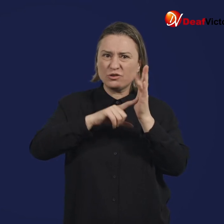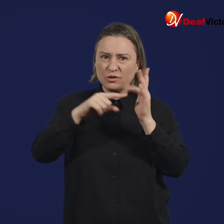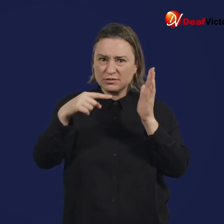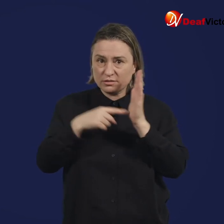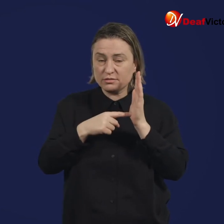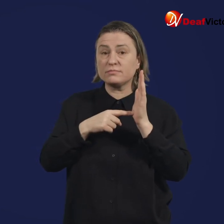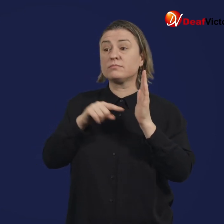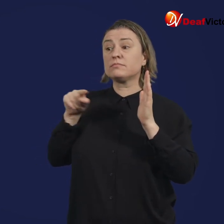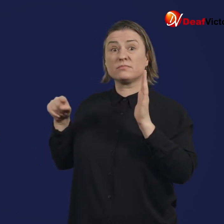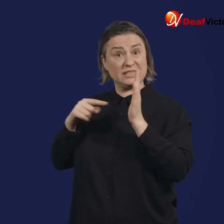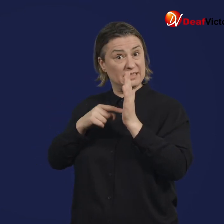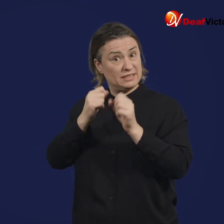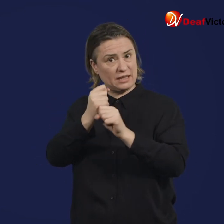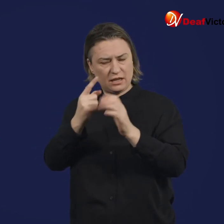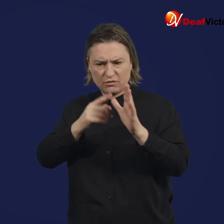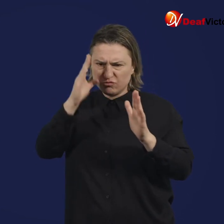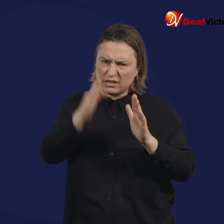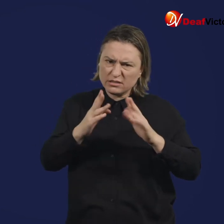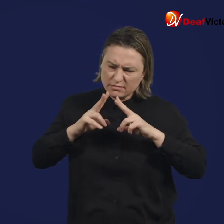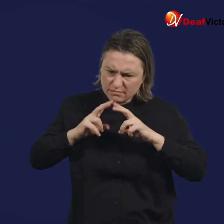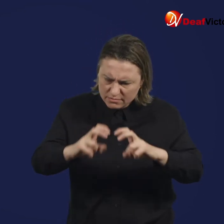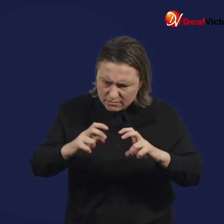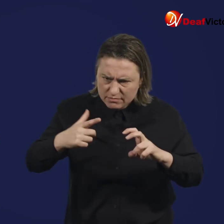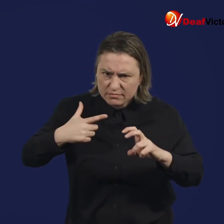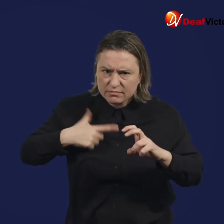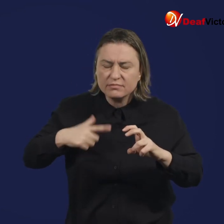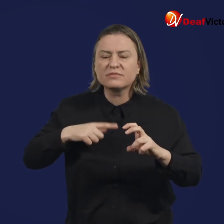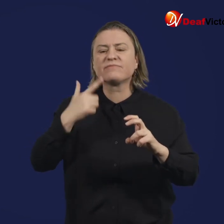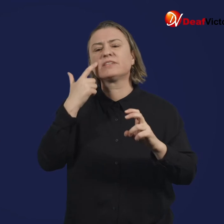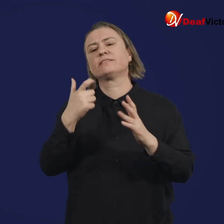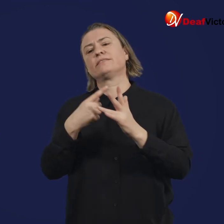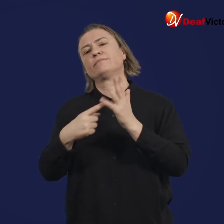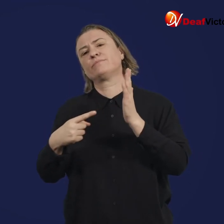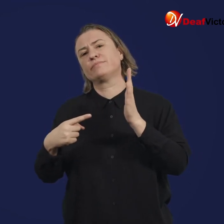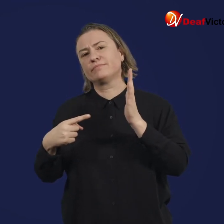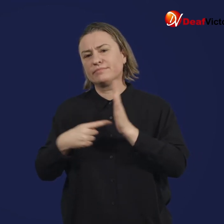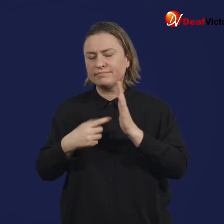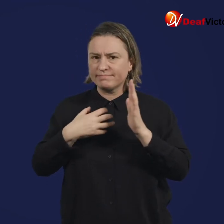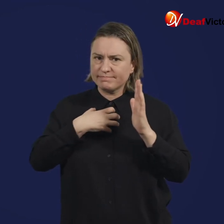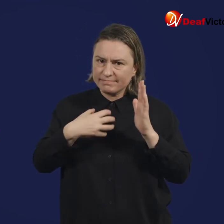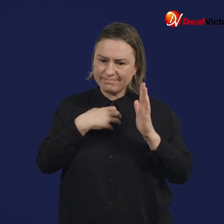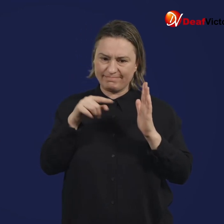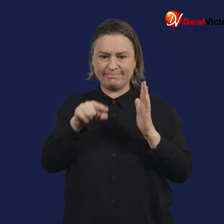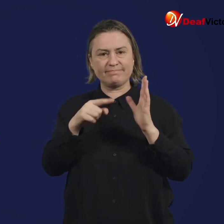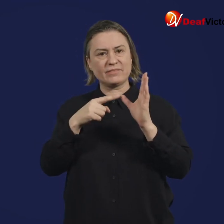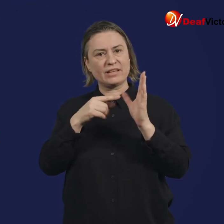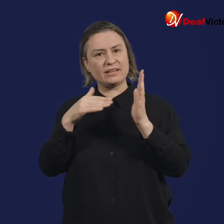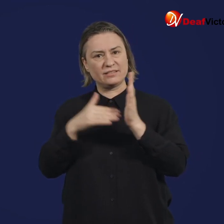For example, the TGA recently followed strict procedures to investigate instances of blood clotting after being vaccinated.